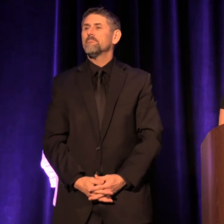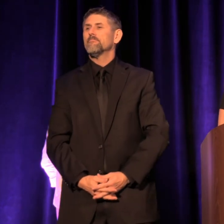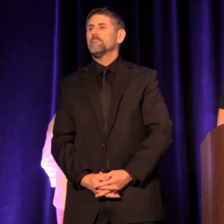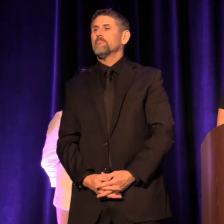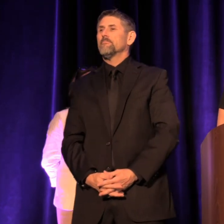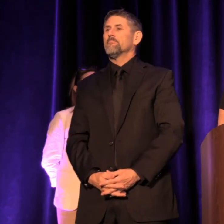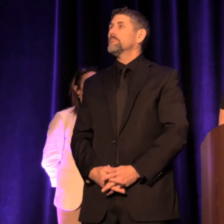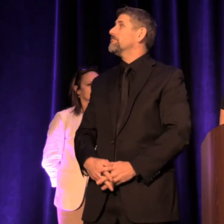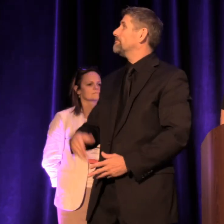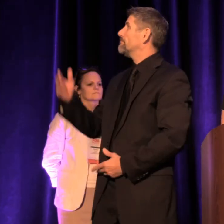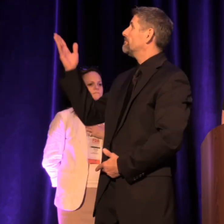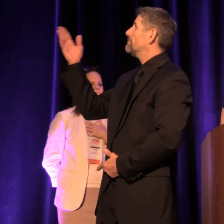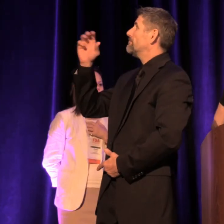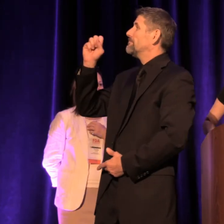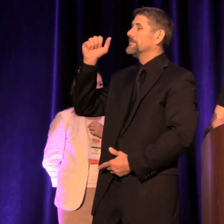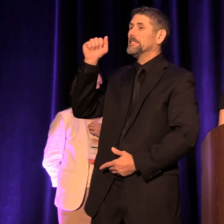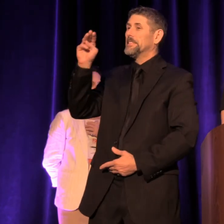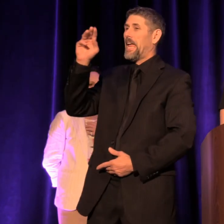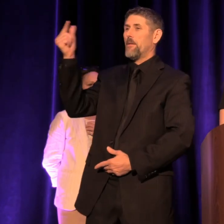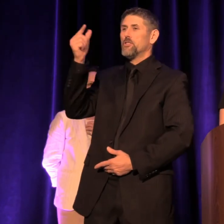Sam G. Robinson Jr.